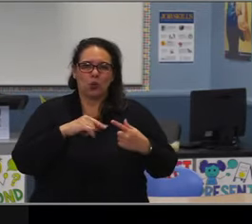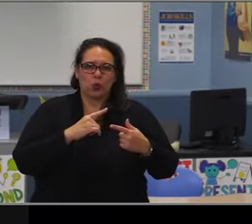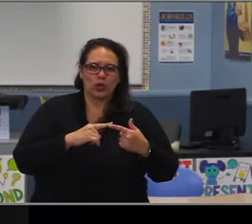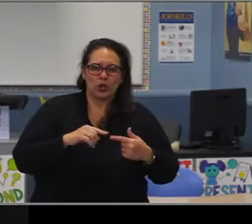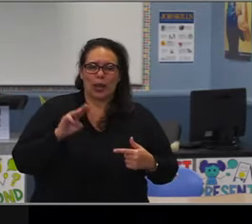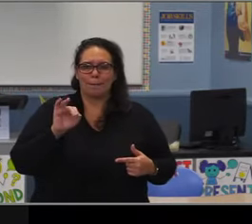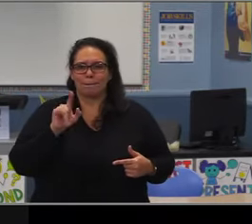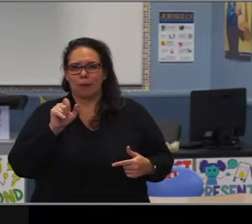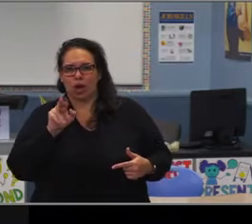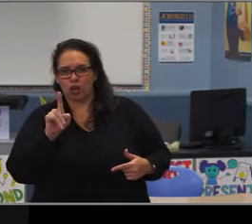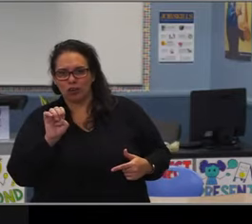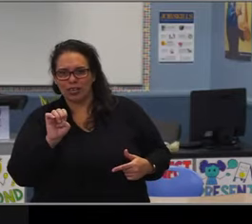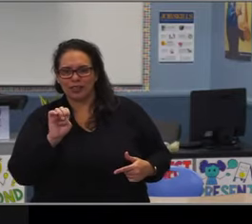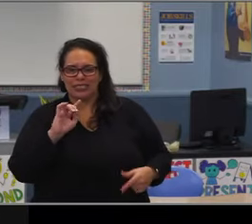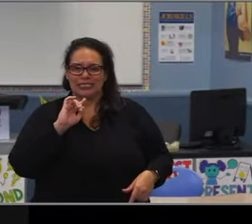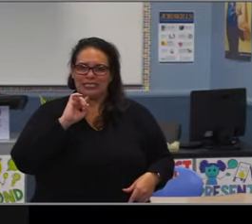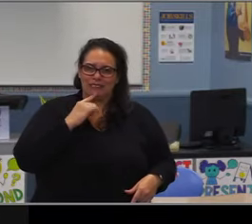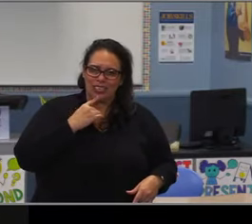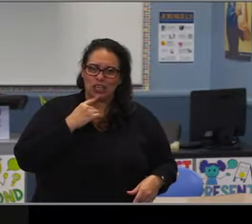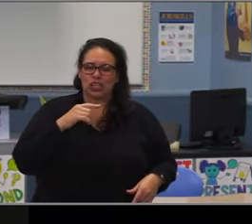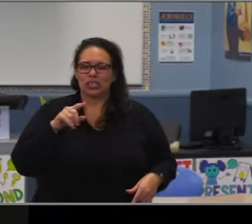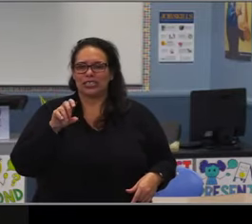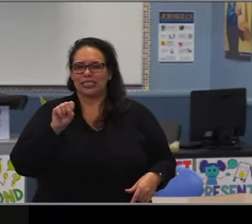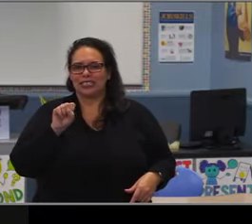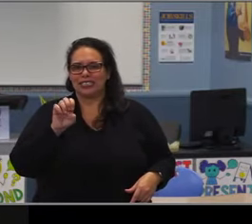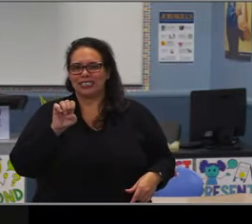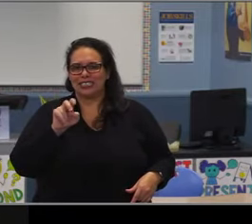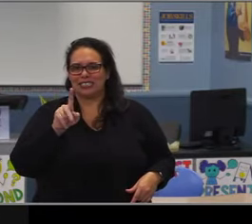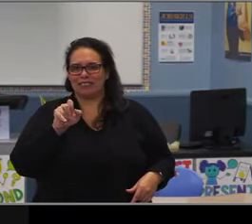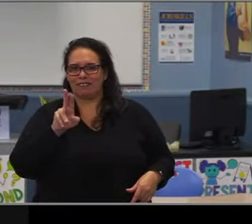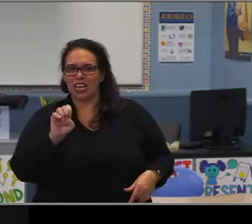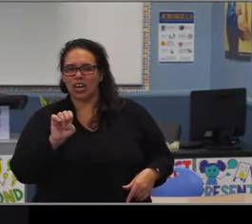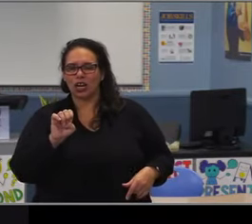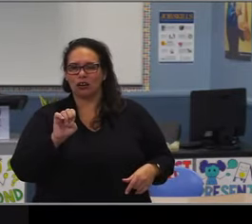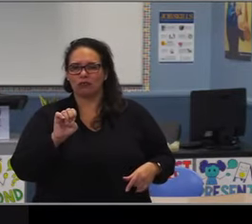in those areas where LatinX students are not doing as well as we would like.